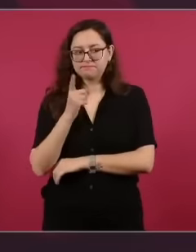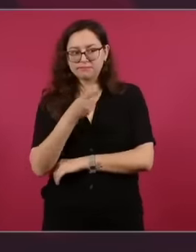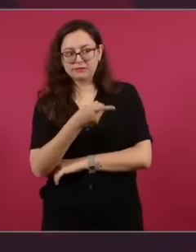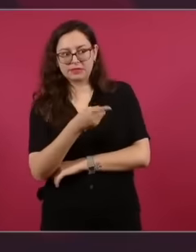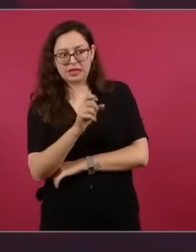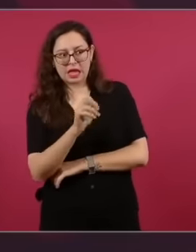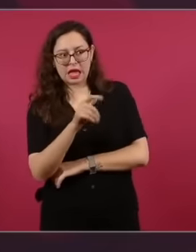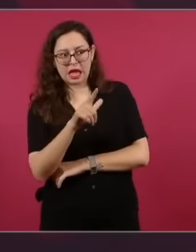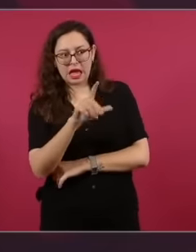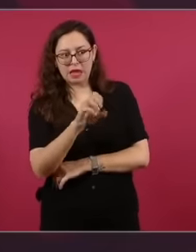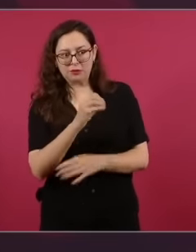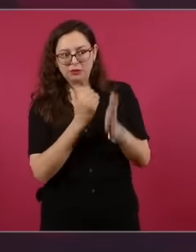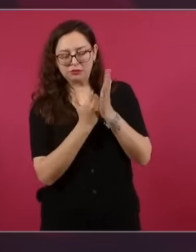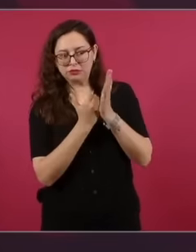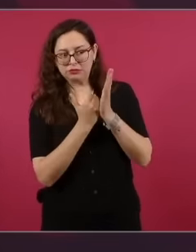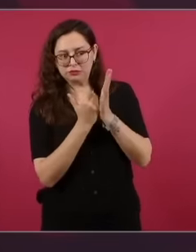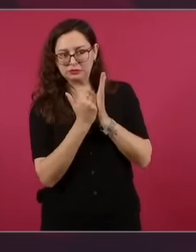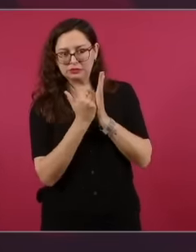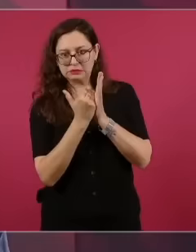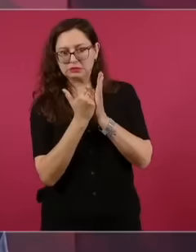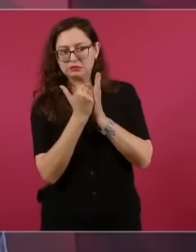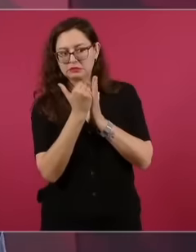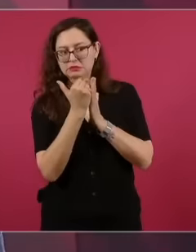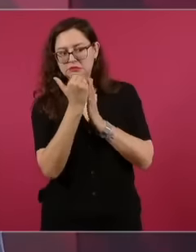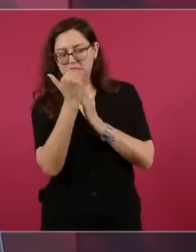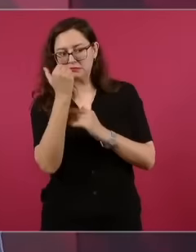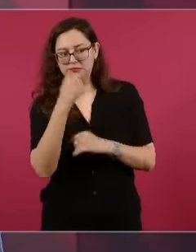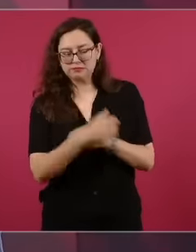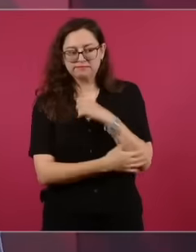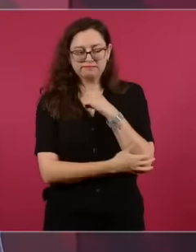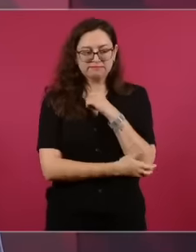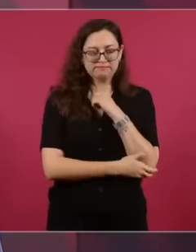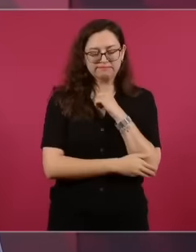at the top and they become